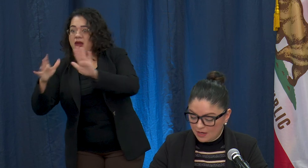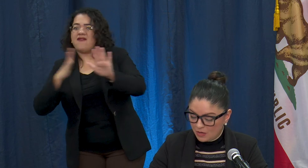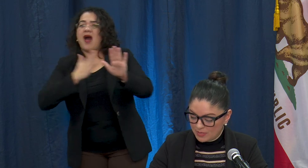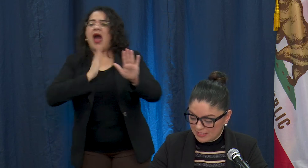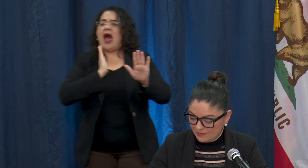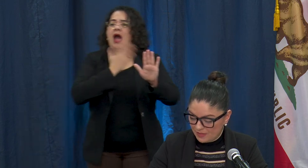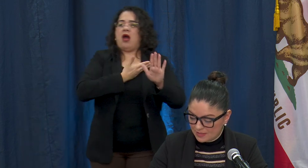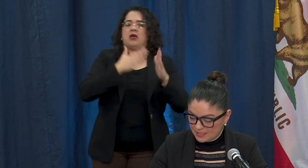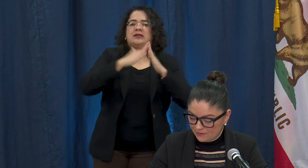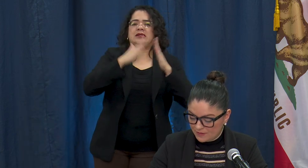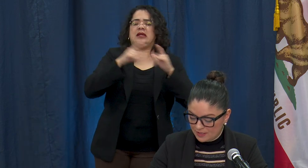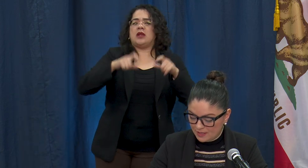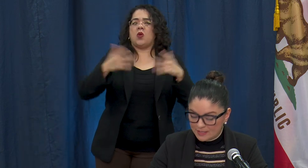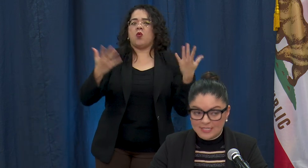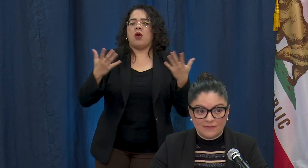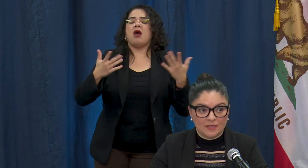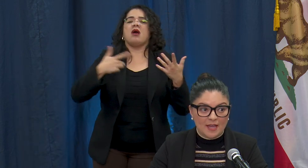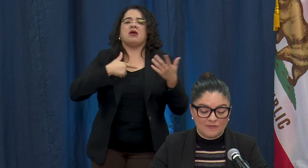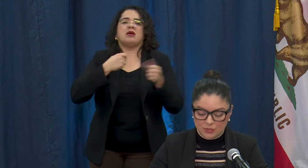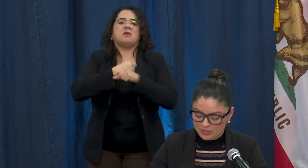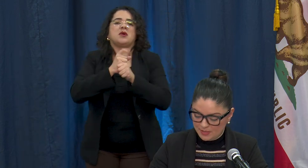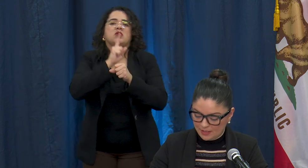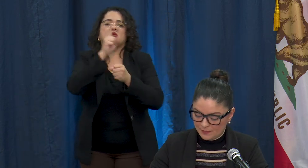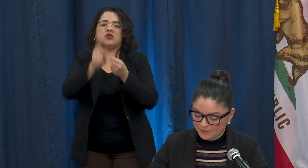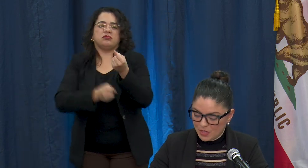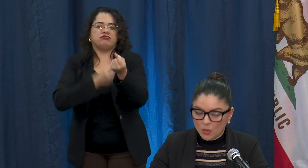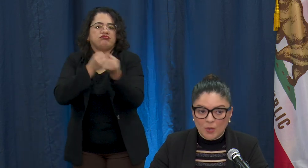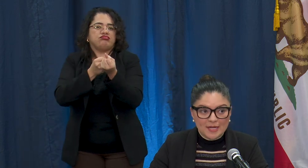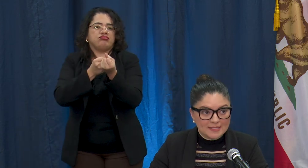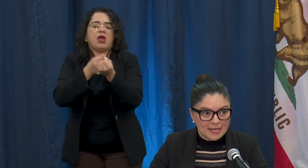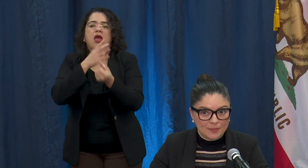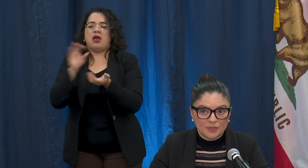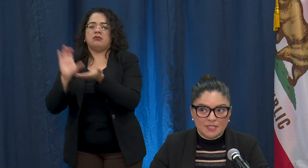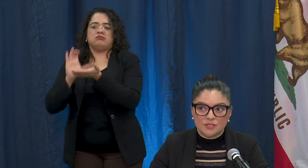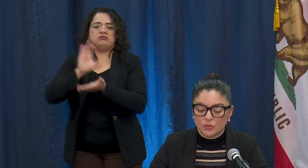are receiving state funding and saving lives. Ultimately, one example is through